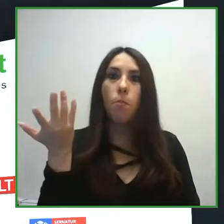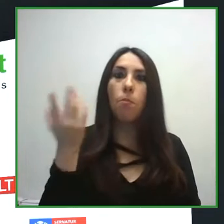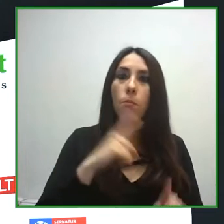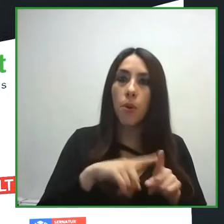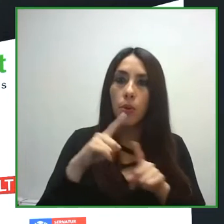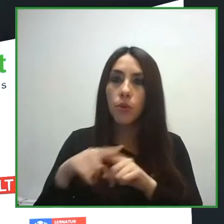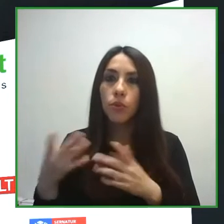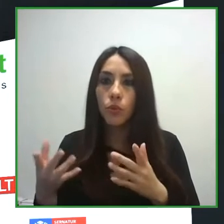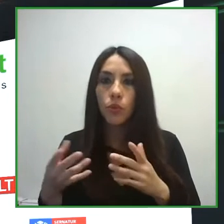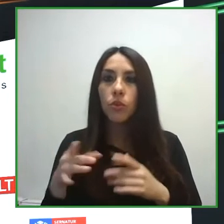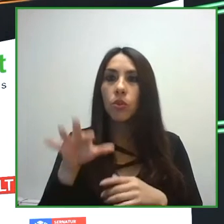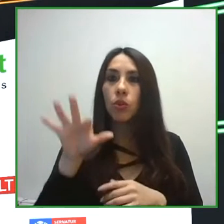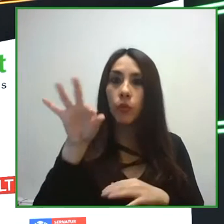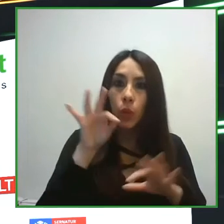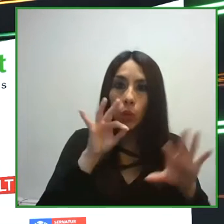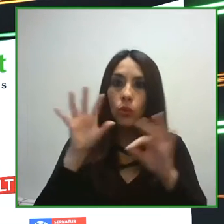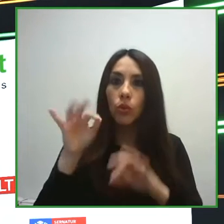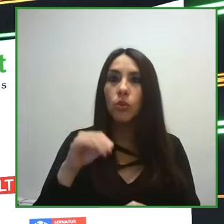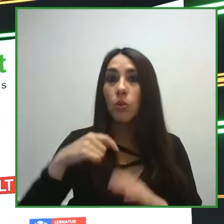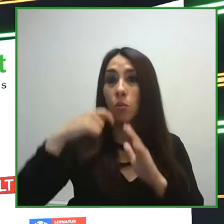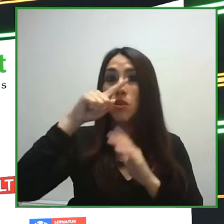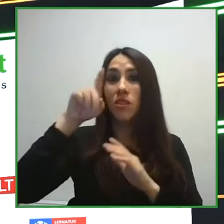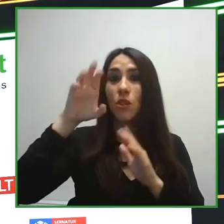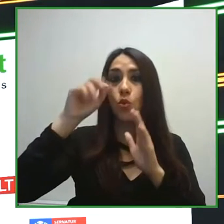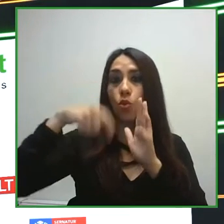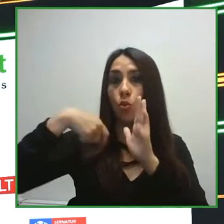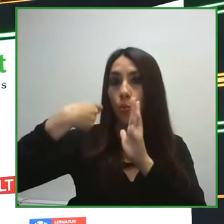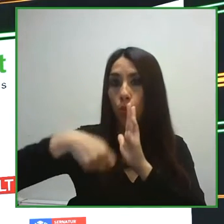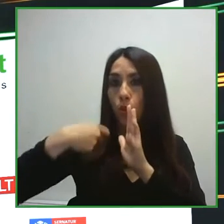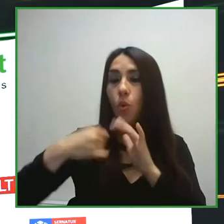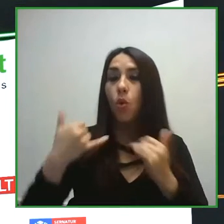The program looks to use technology to promote employment